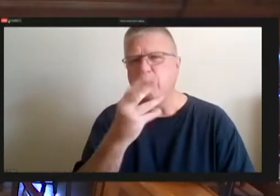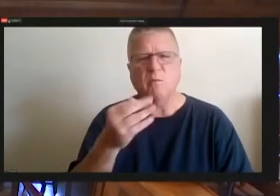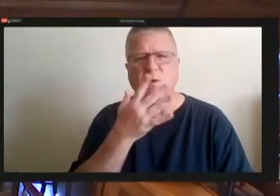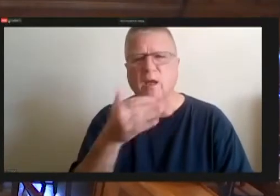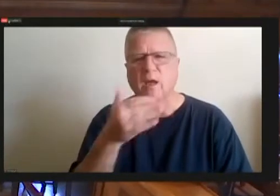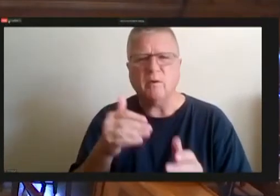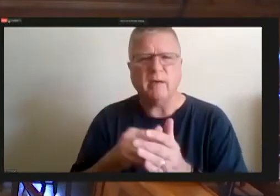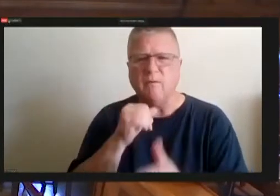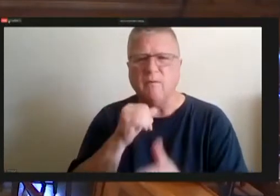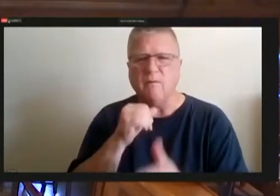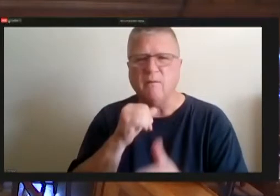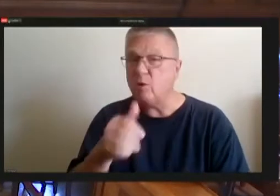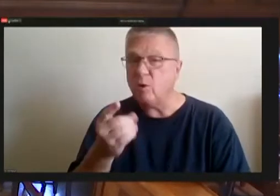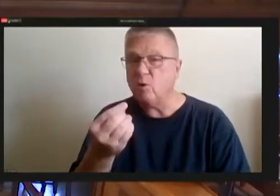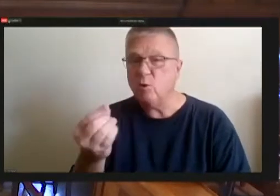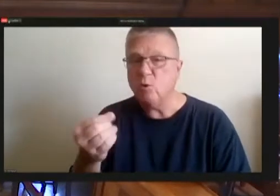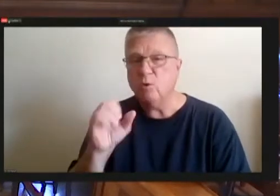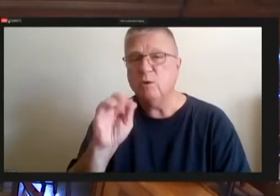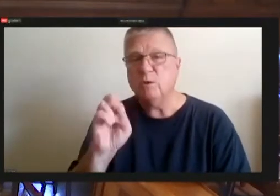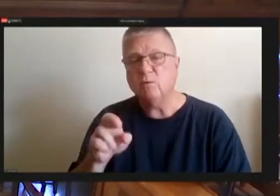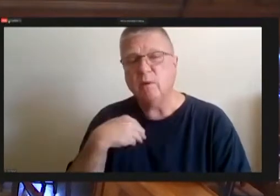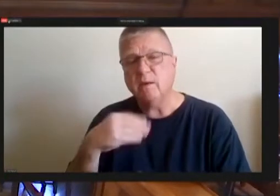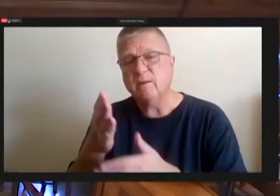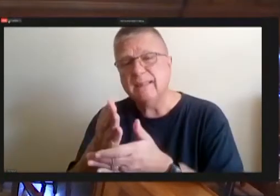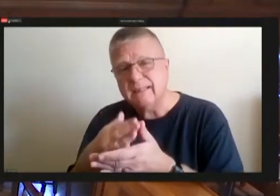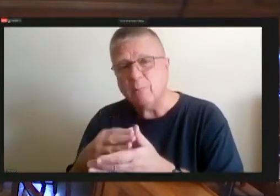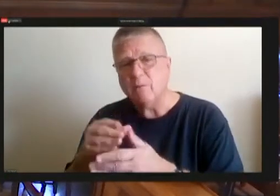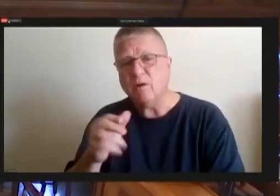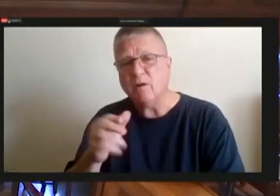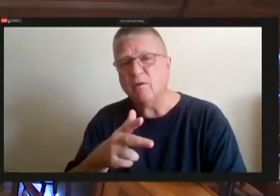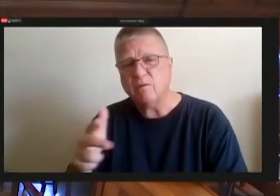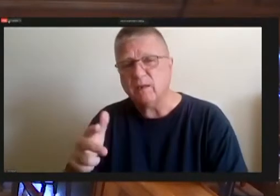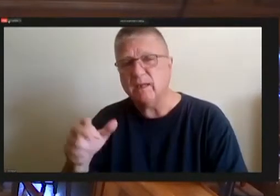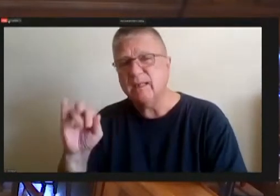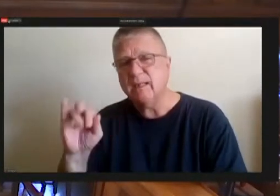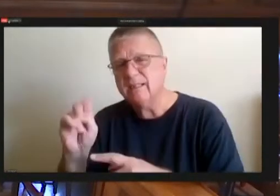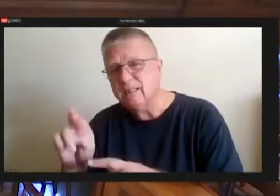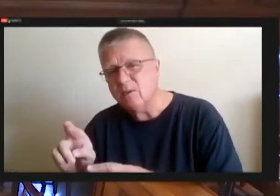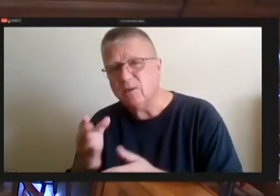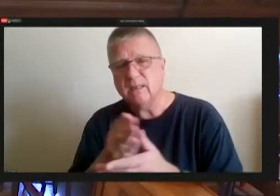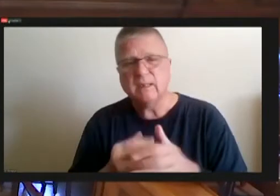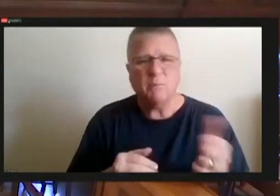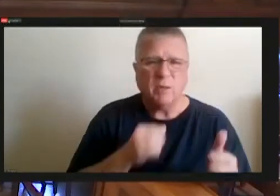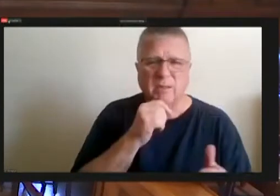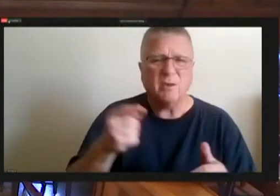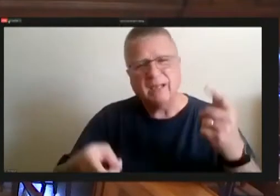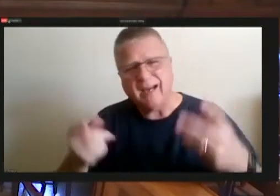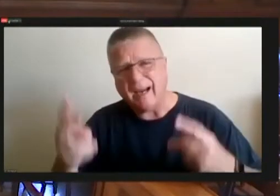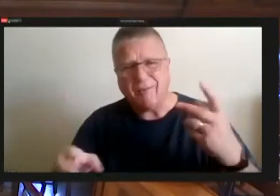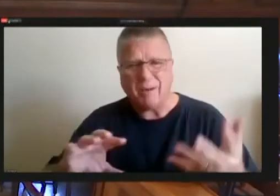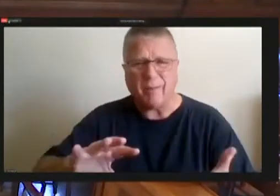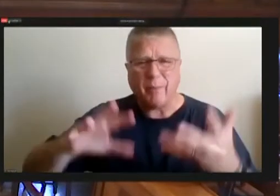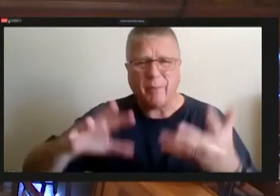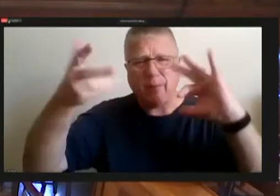Now we have part of our fleet as silver and part of our fleet not so we'd look like a hodgepodge mess. Sort of like this budget is starting to look.